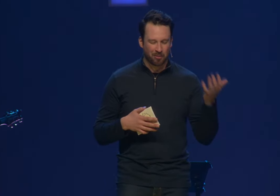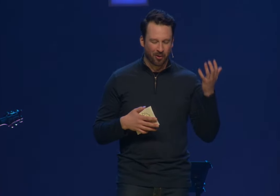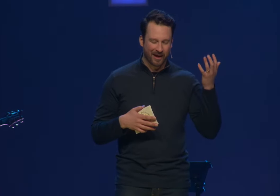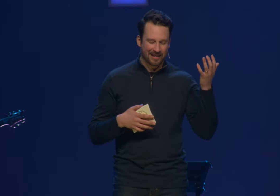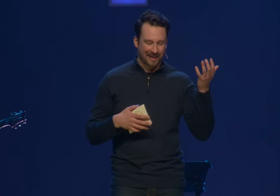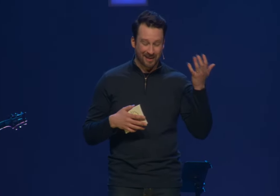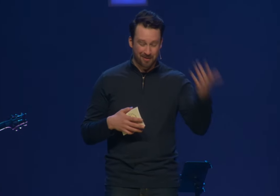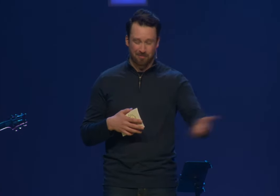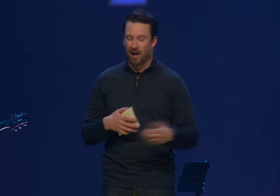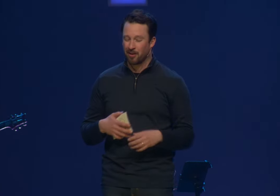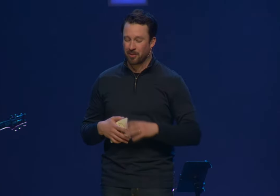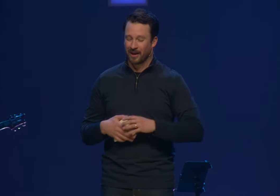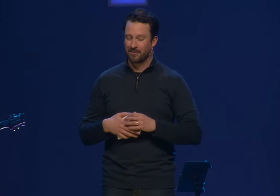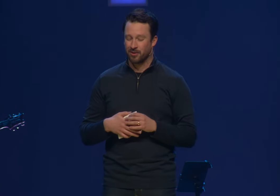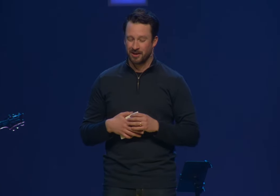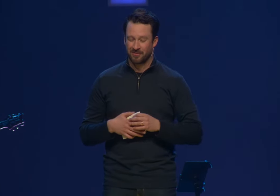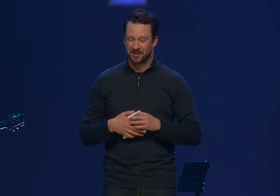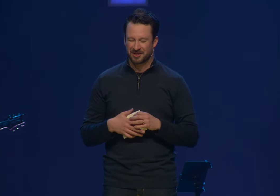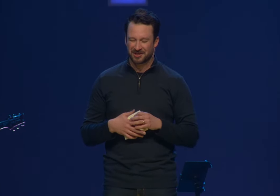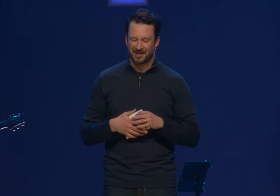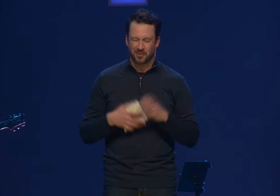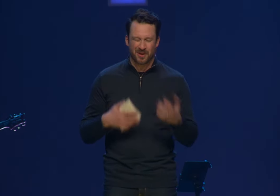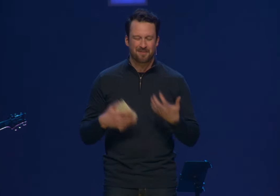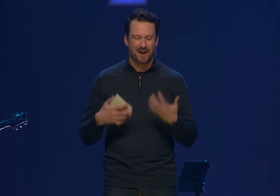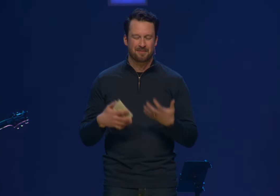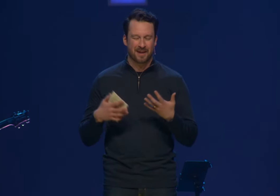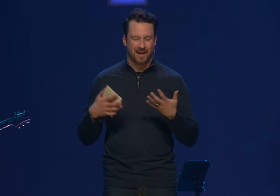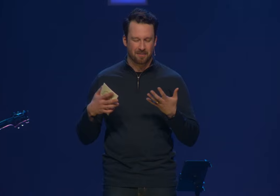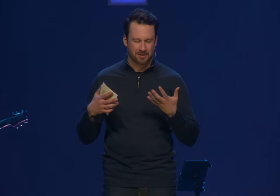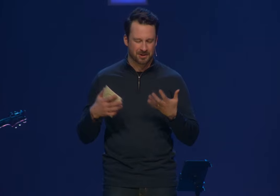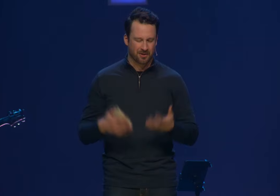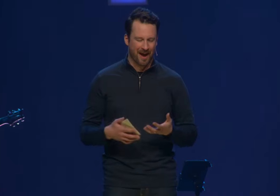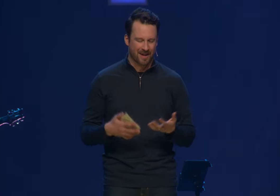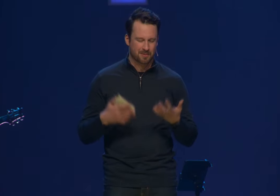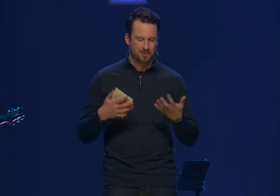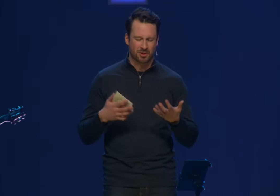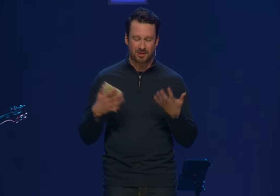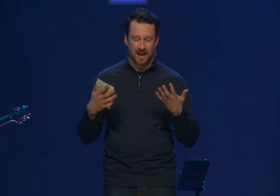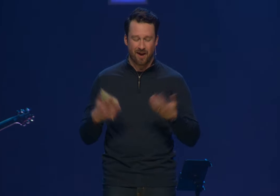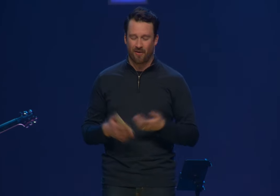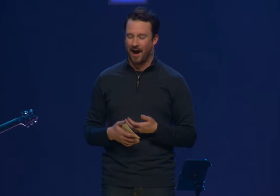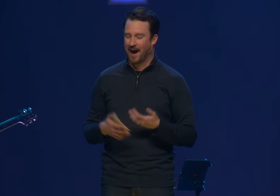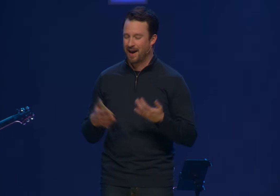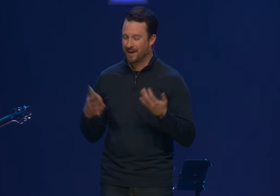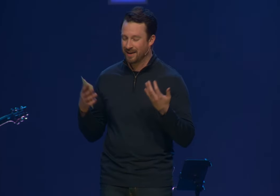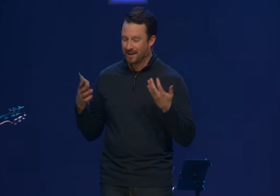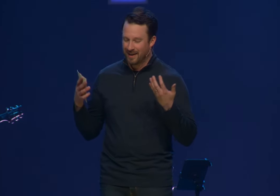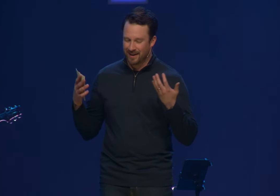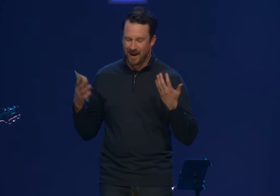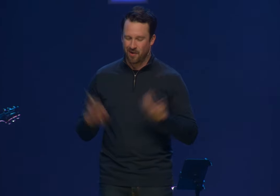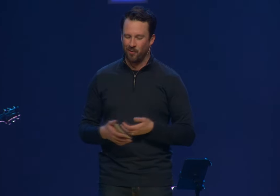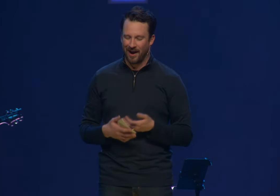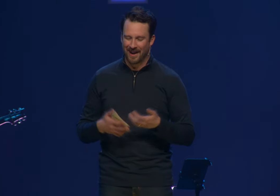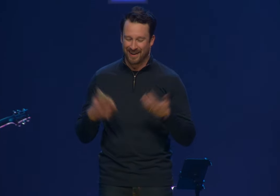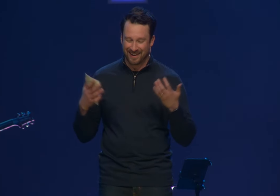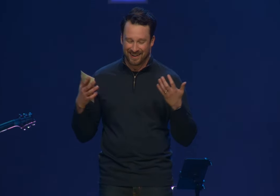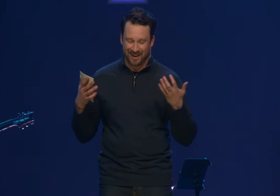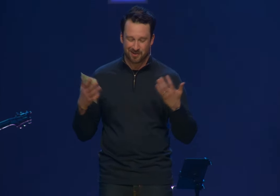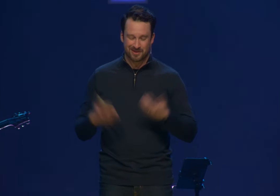God, we pray like Paul prayed for the Ephesians that we might be able to grasp just how high and how wide and how